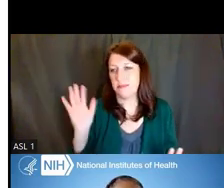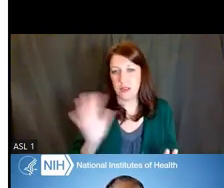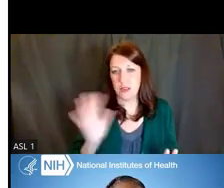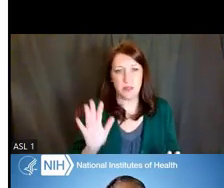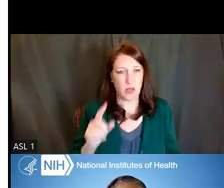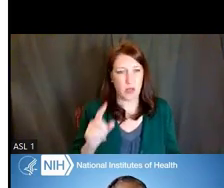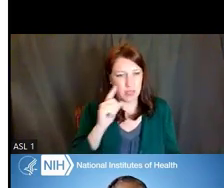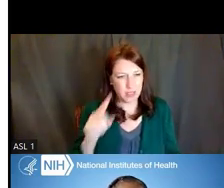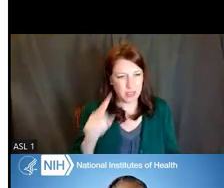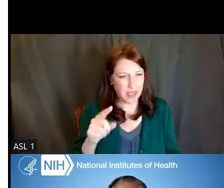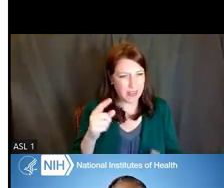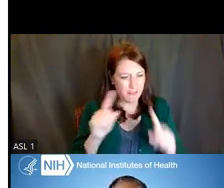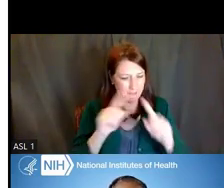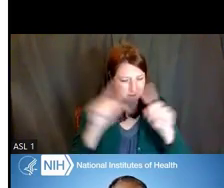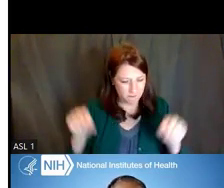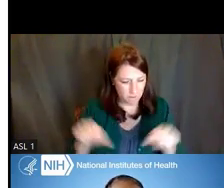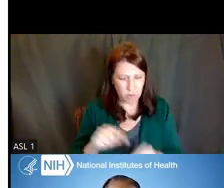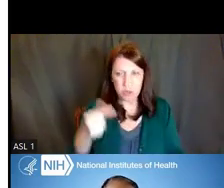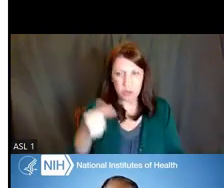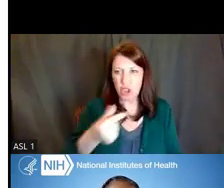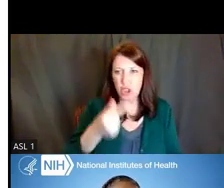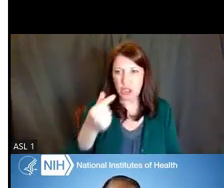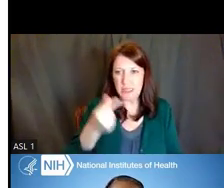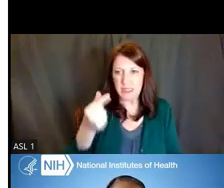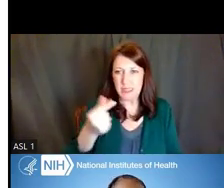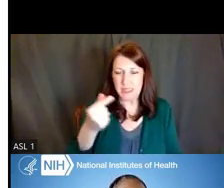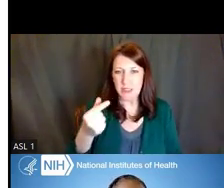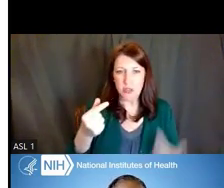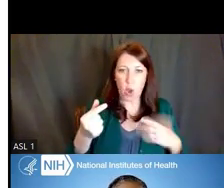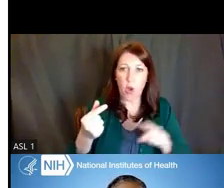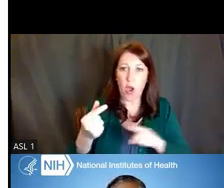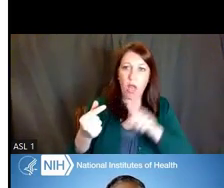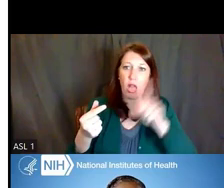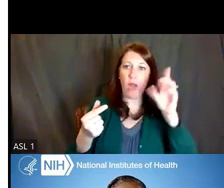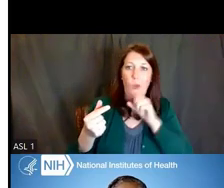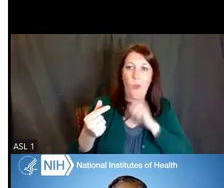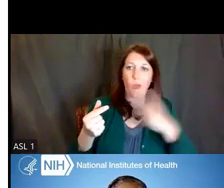at this stage, so you don't want to utilize Form D in order to submit your applications.